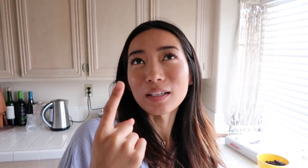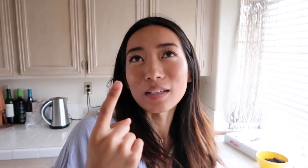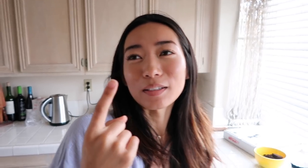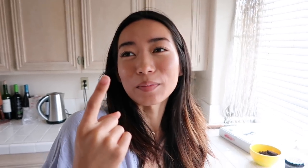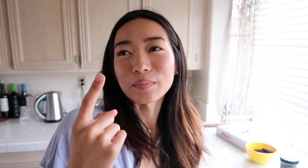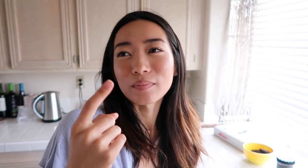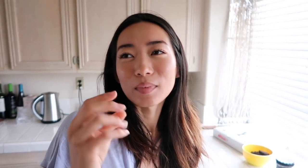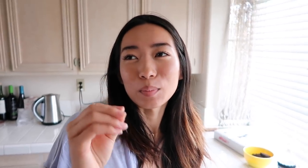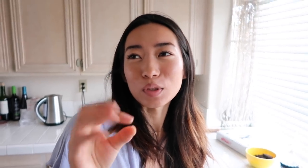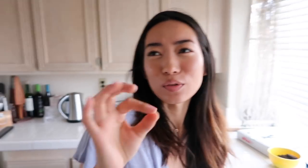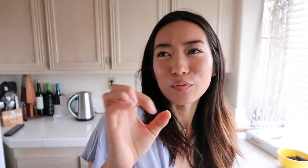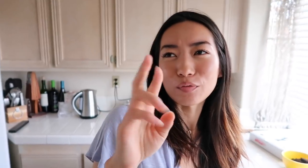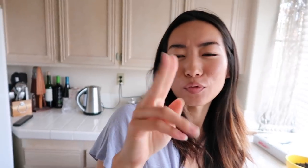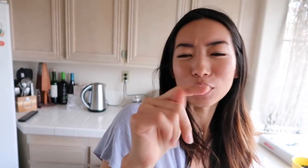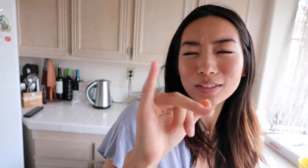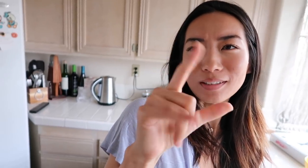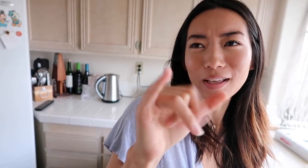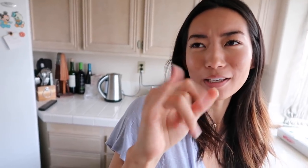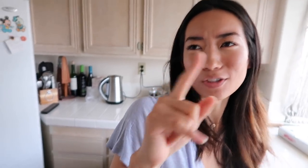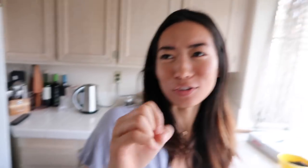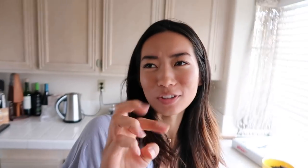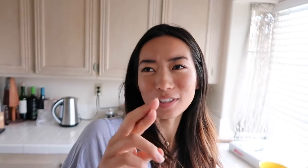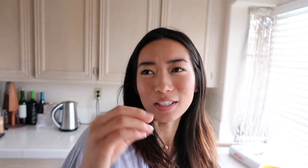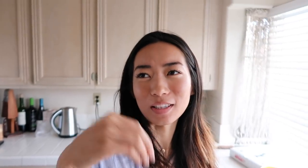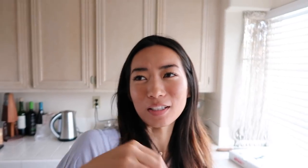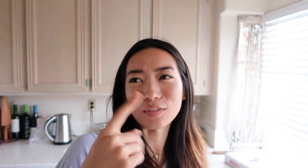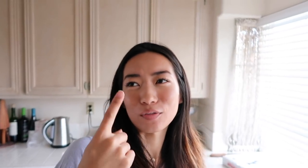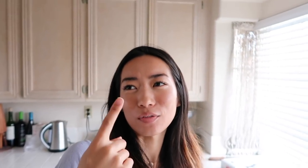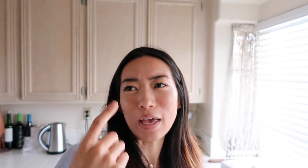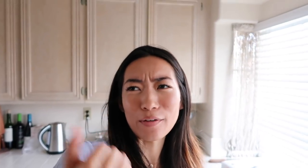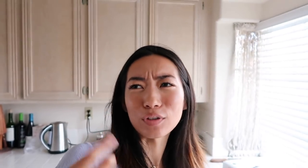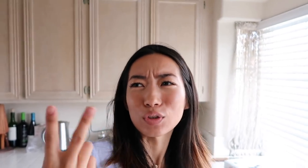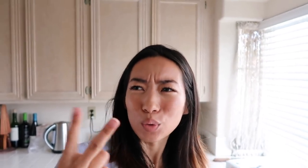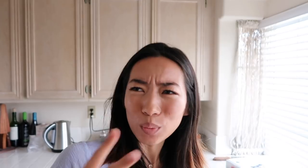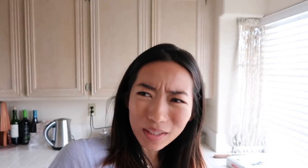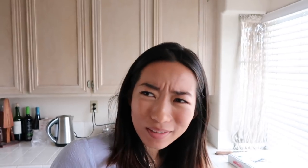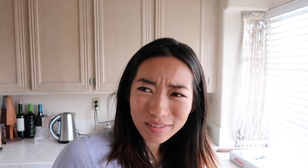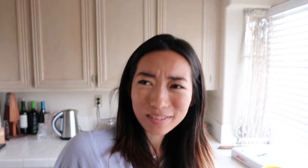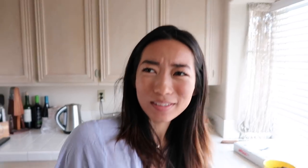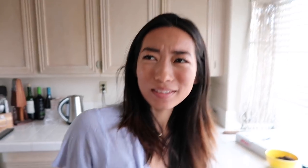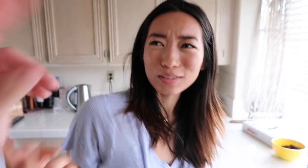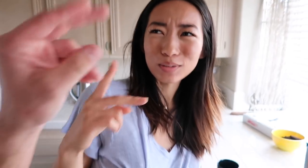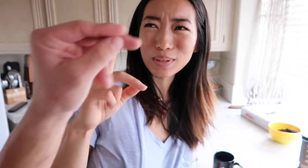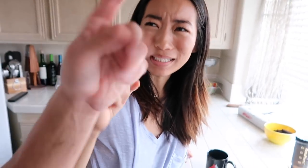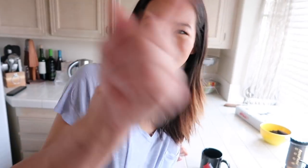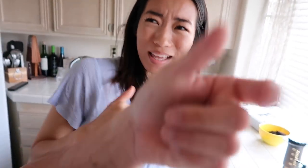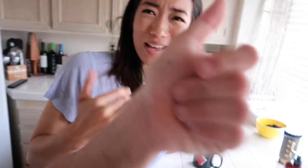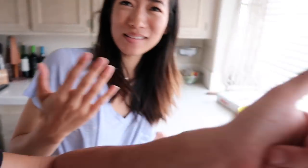and somebody puts fertilizer in there every two weeks Do I need that?